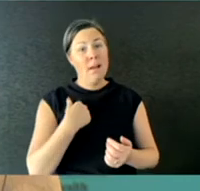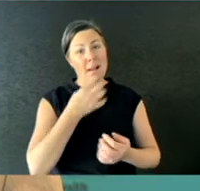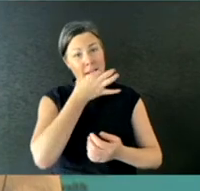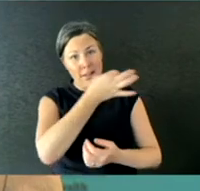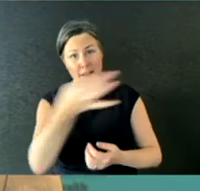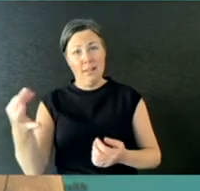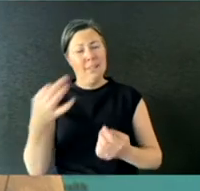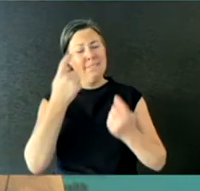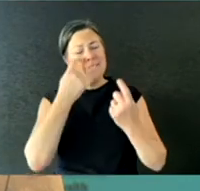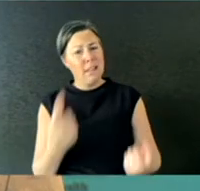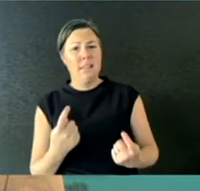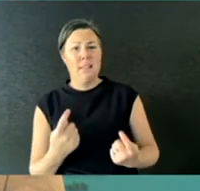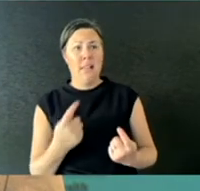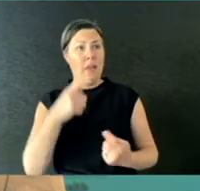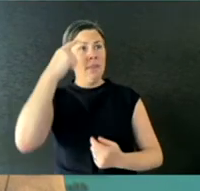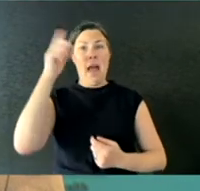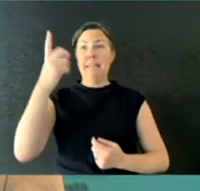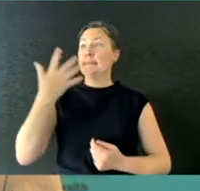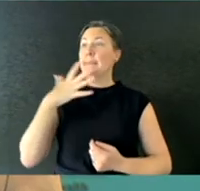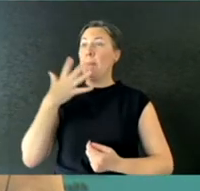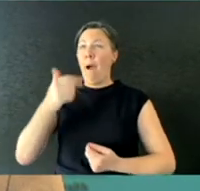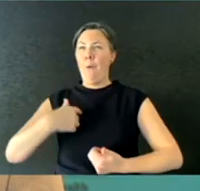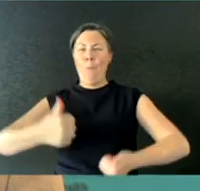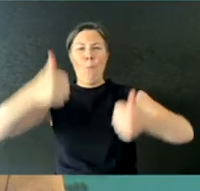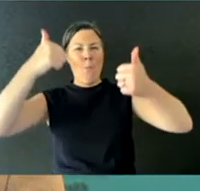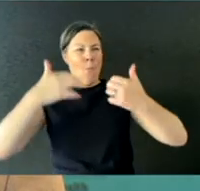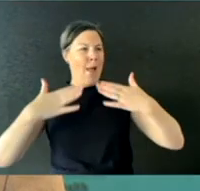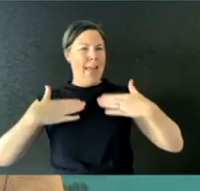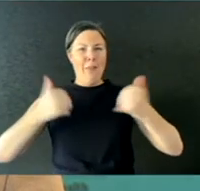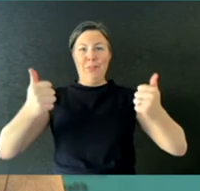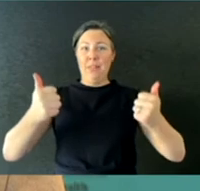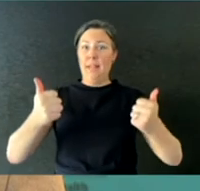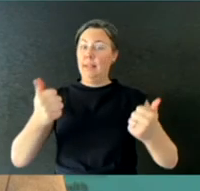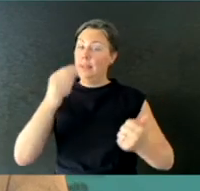because we're entering the summer months, this will have no impact on our risk of COVID-19.